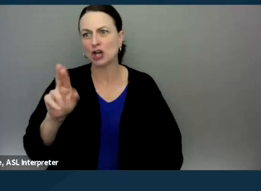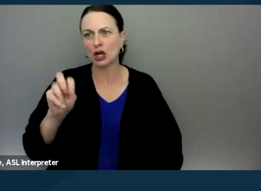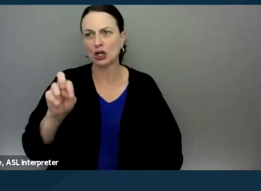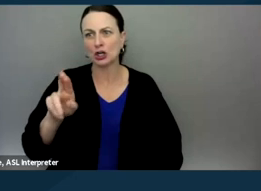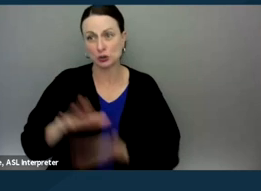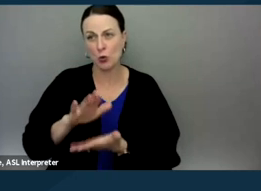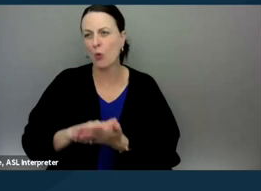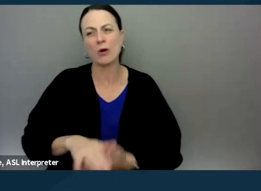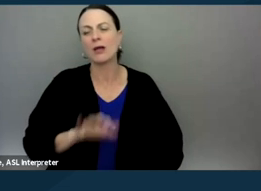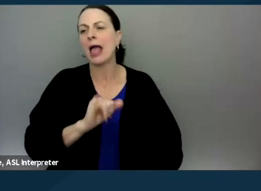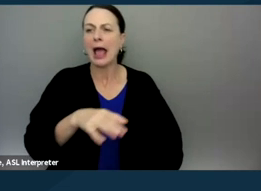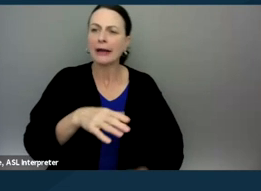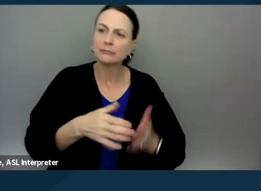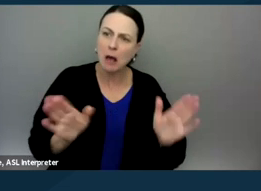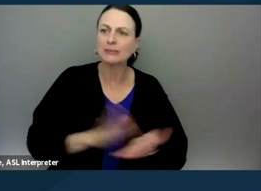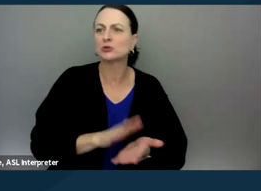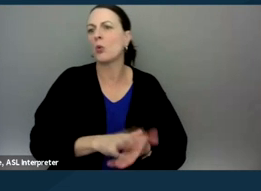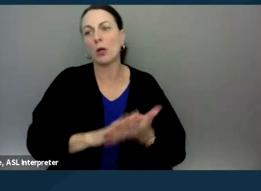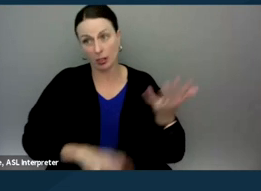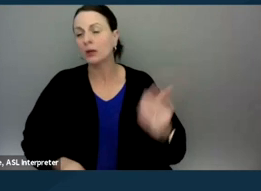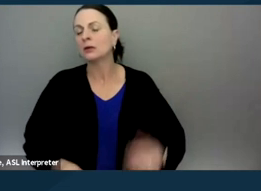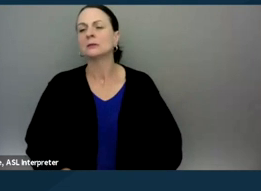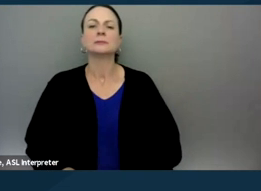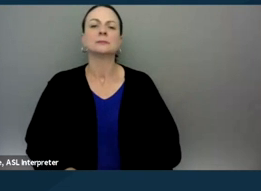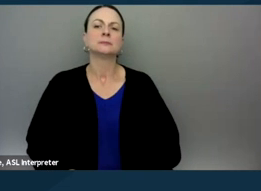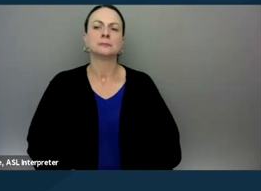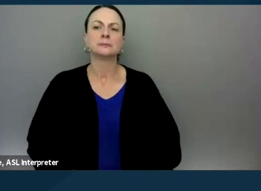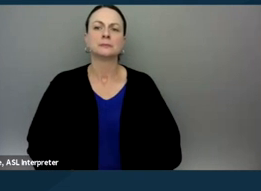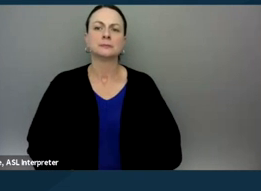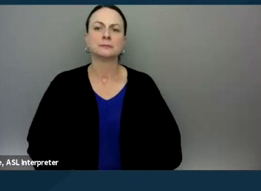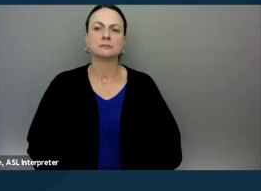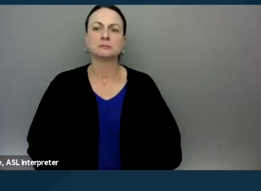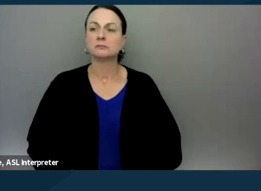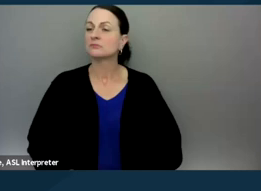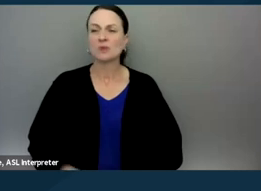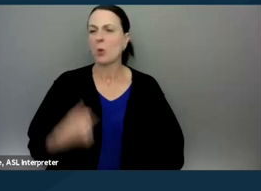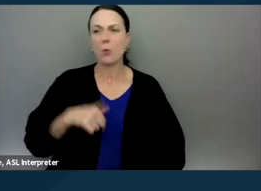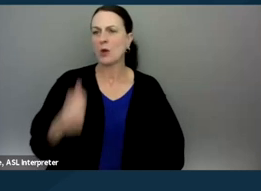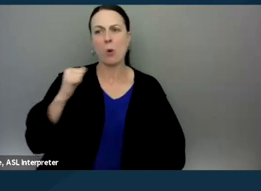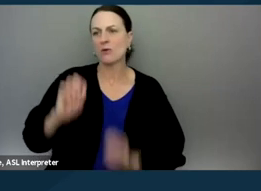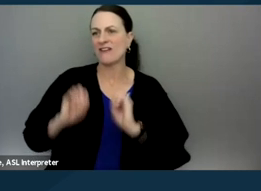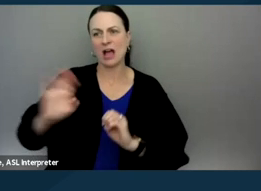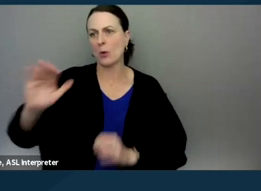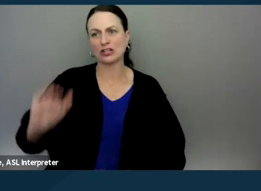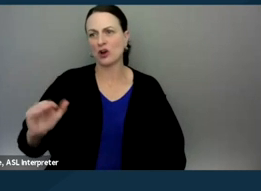public schools, may be saying that your child, we're not gonna evaluate your child for special education